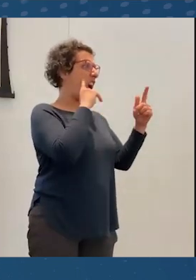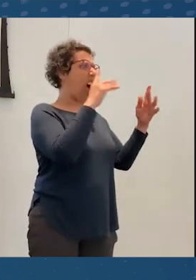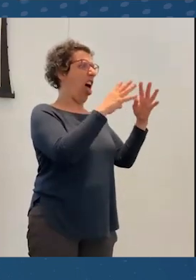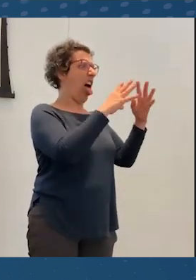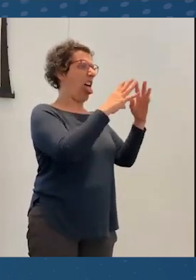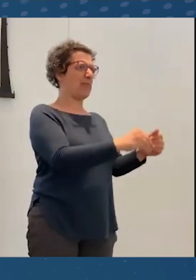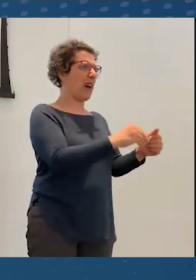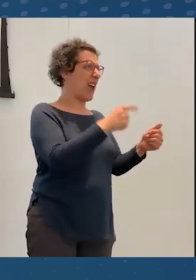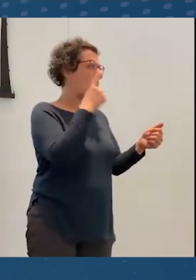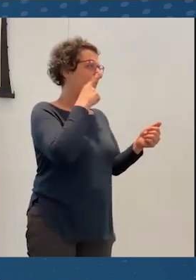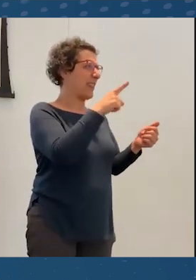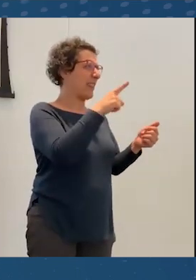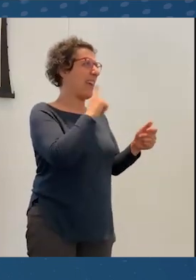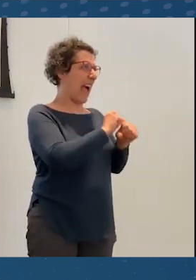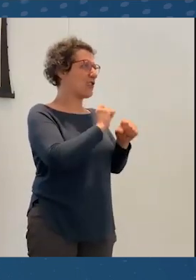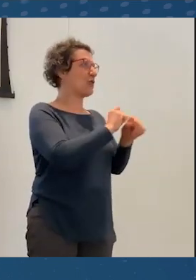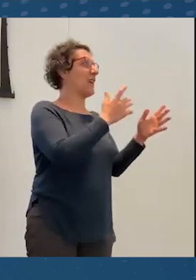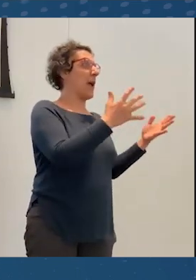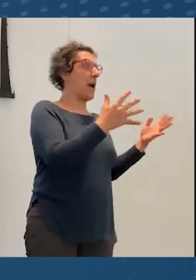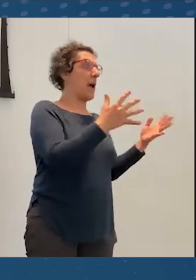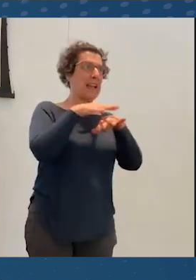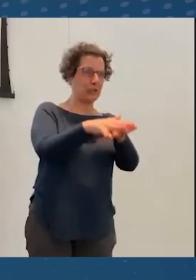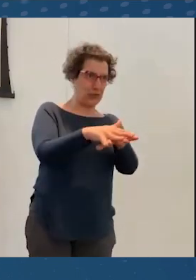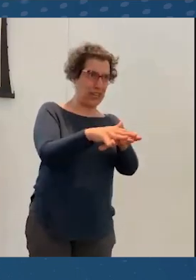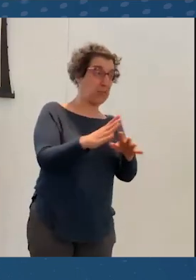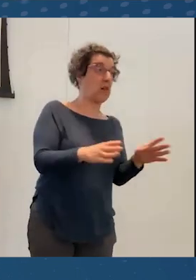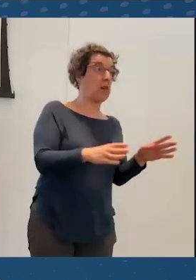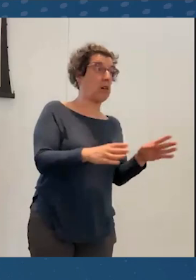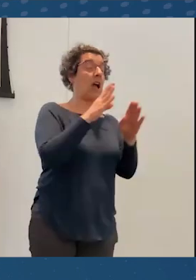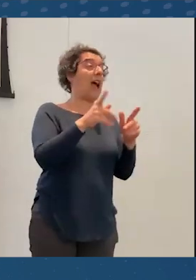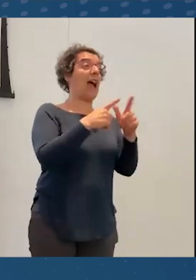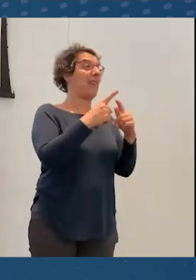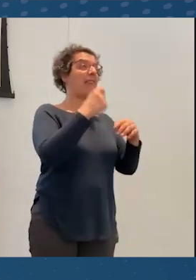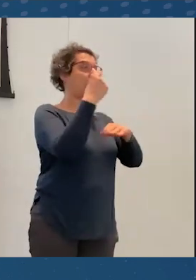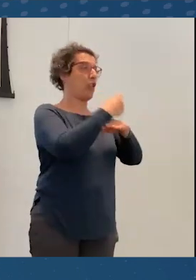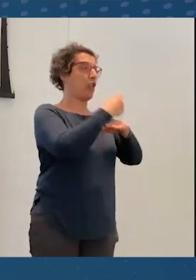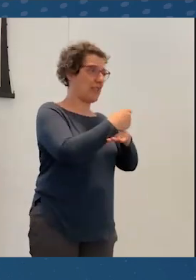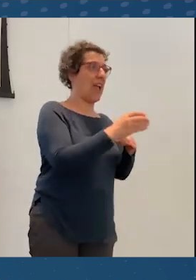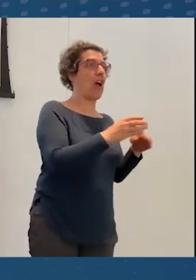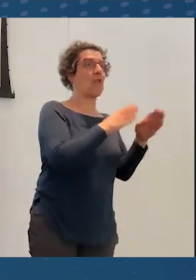them mainstream to all the work and then ultimately closed down. The churn is rough.